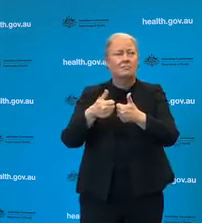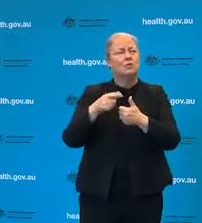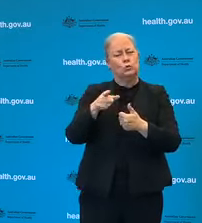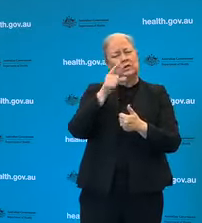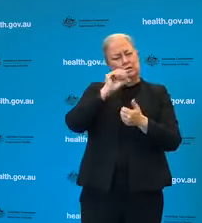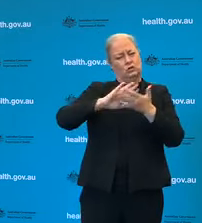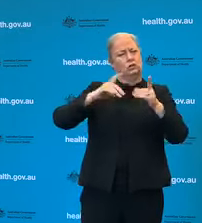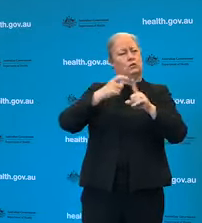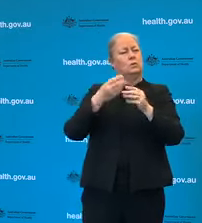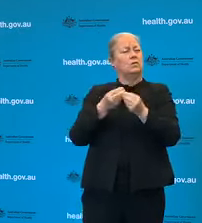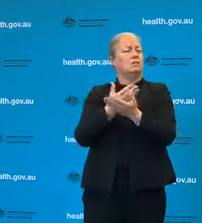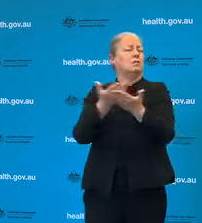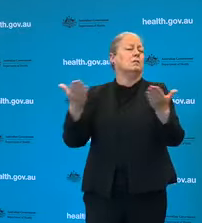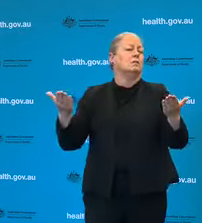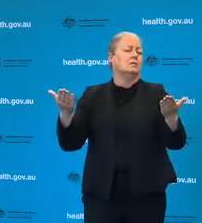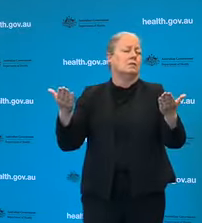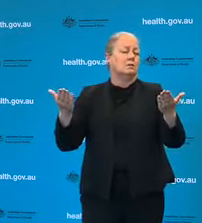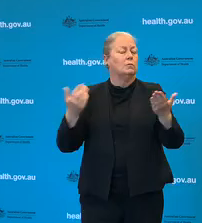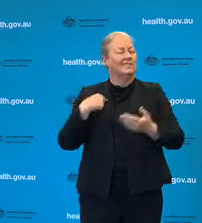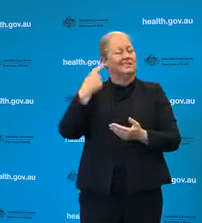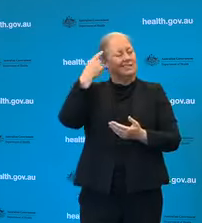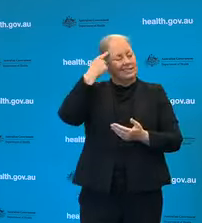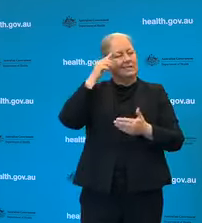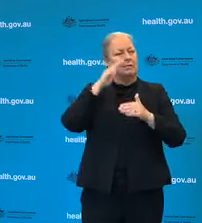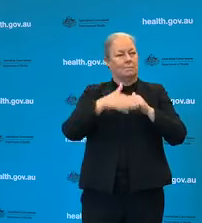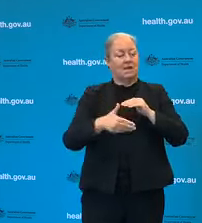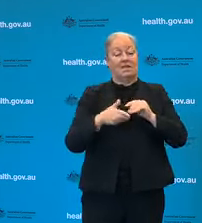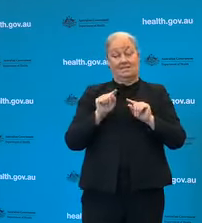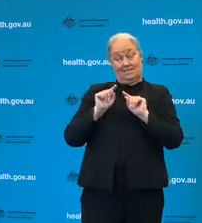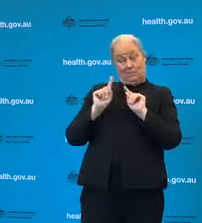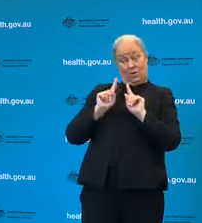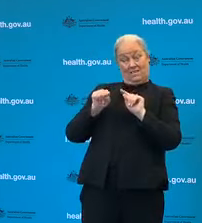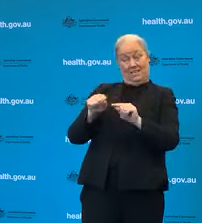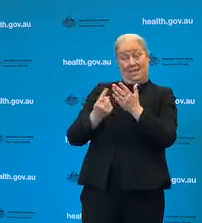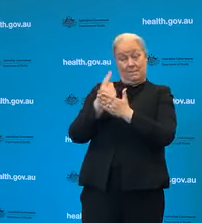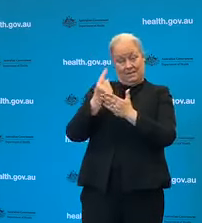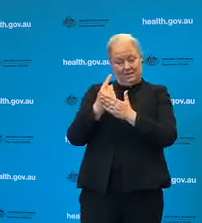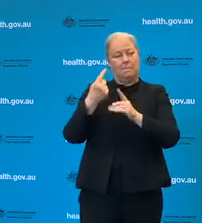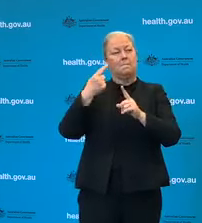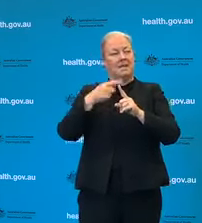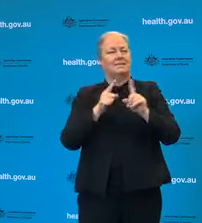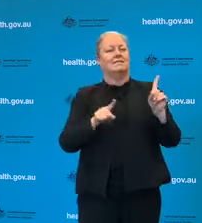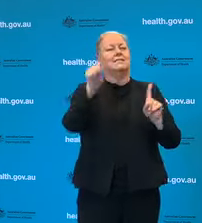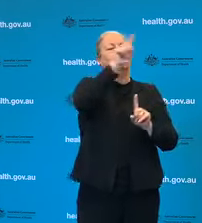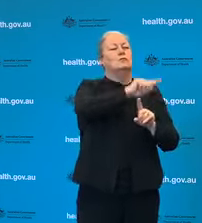there is for the benefit of the entire nation. And I can take some questions.